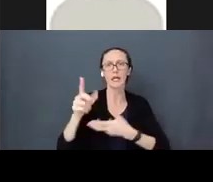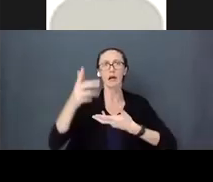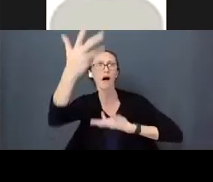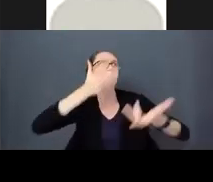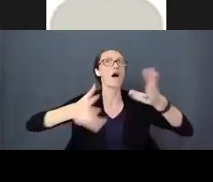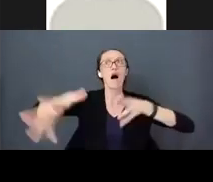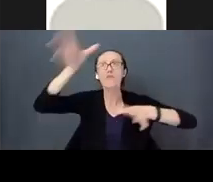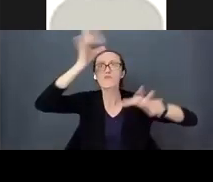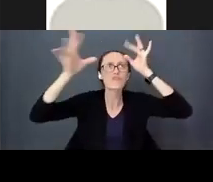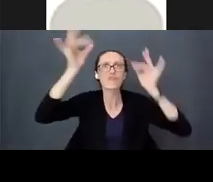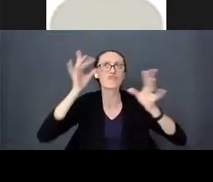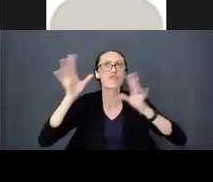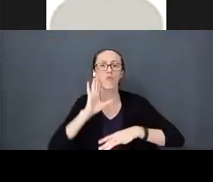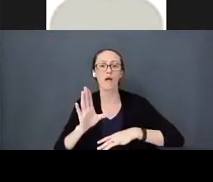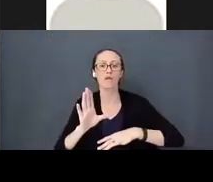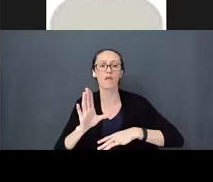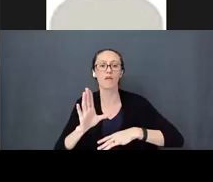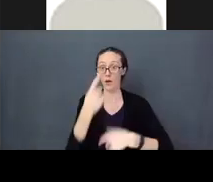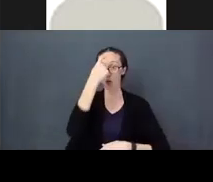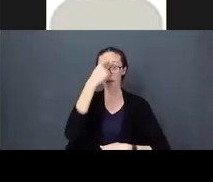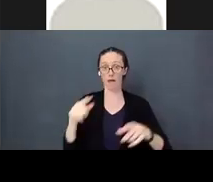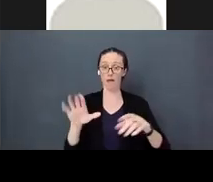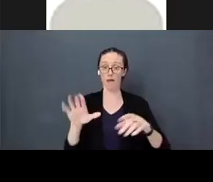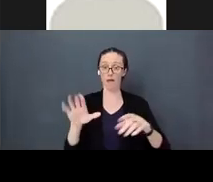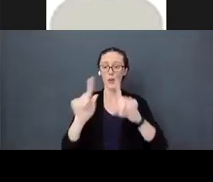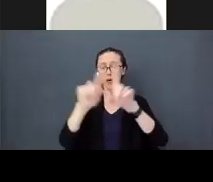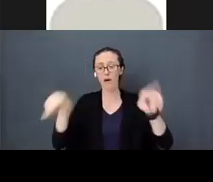We’ll get him a computer screen or we’ll let him look at phone or let him watch TV.